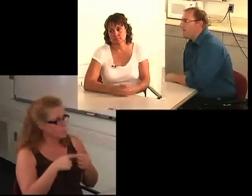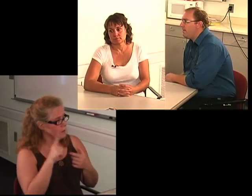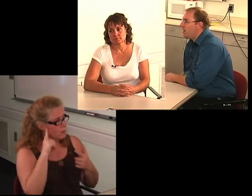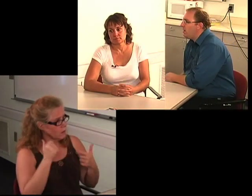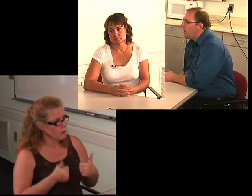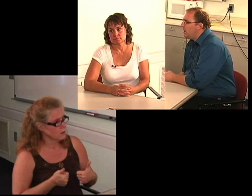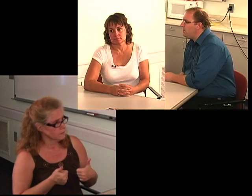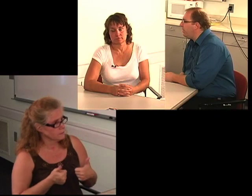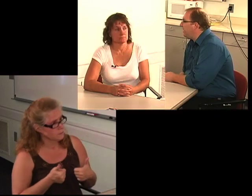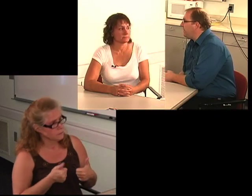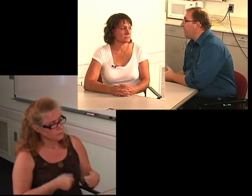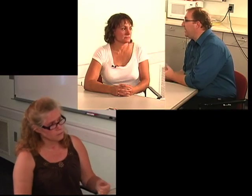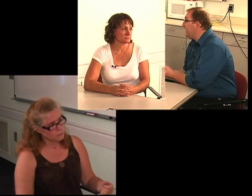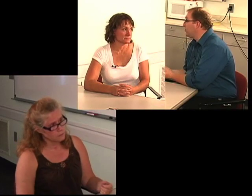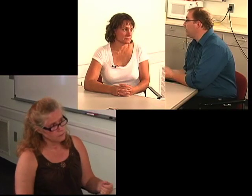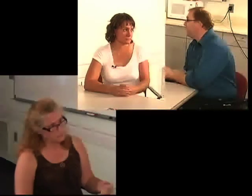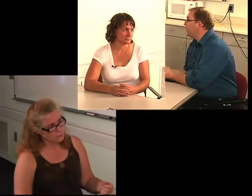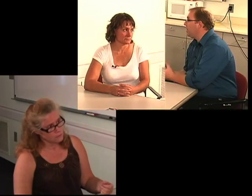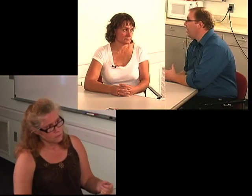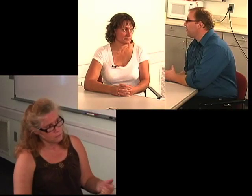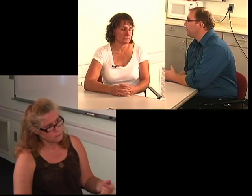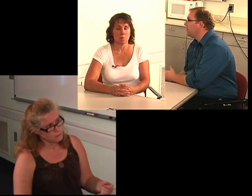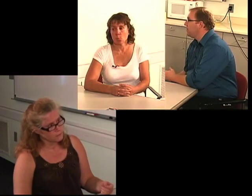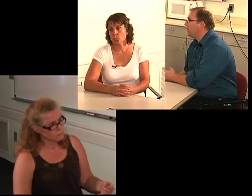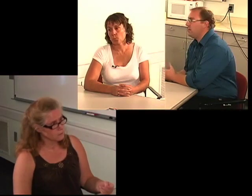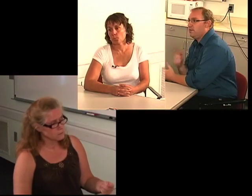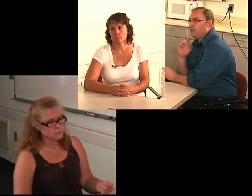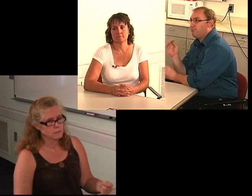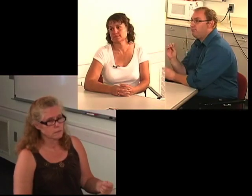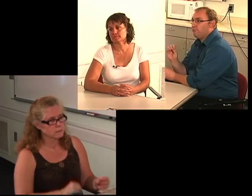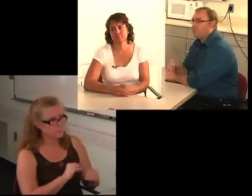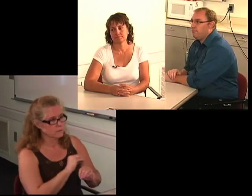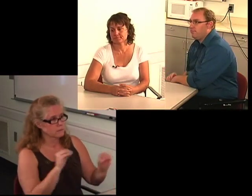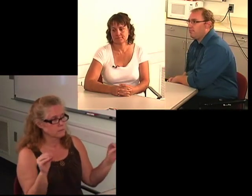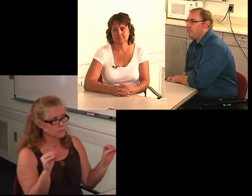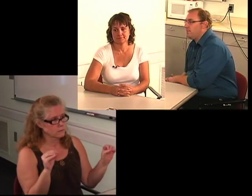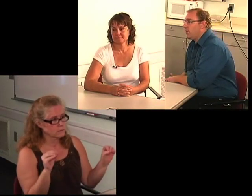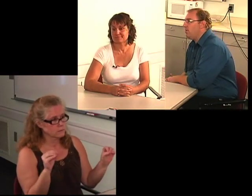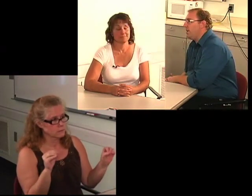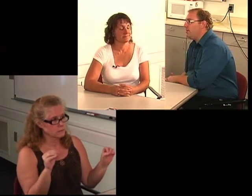I: Is there any family history of hearing loss? C: No.